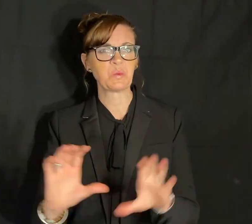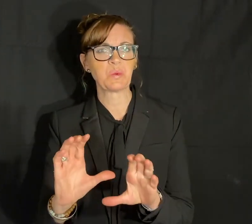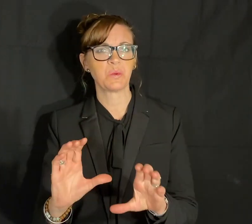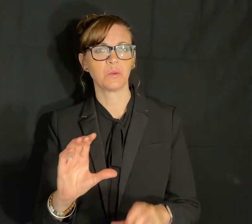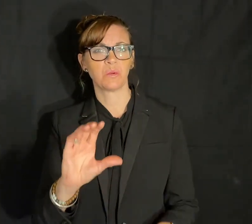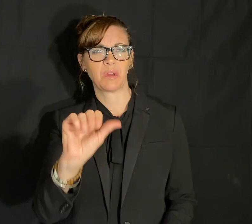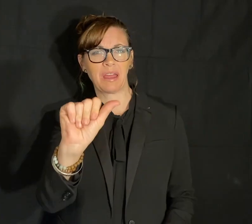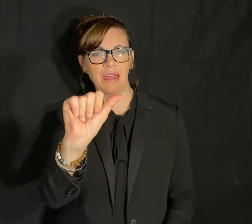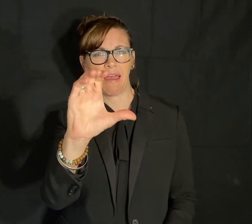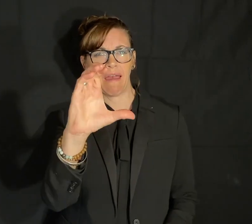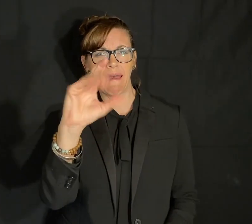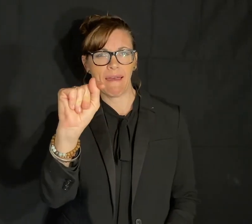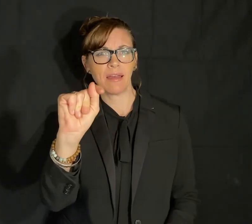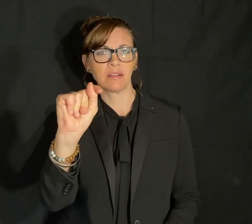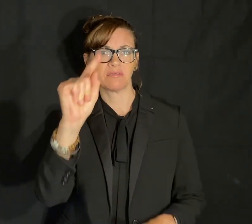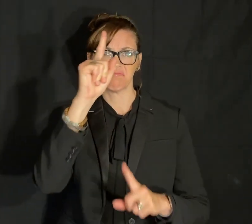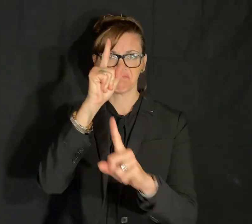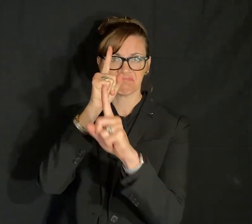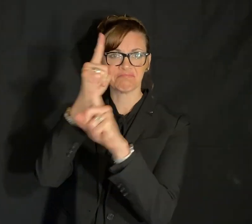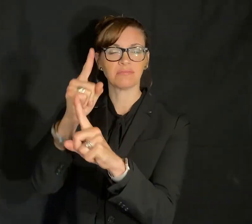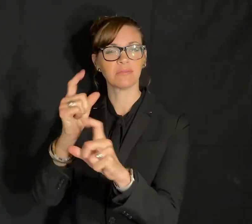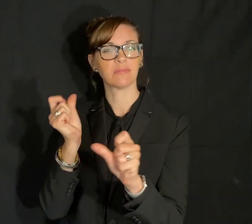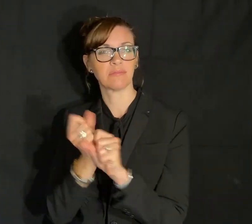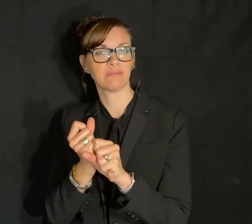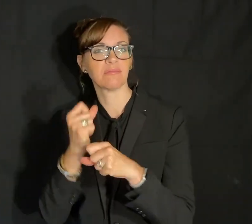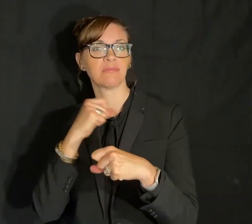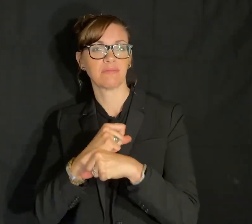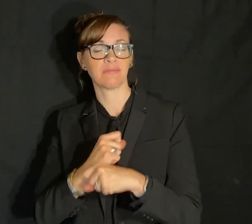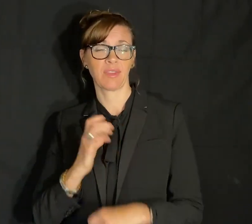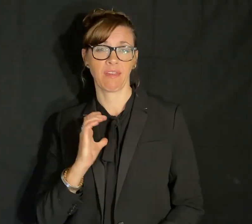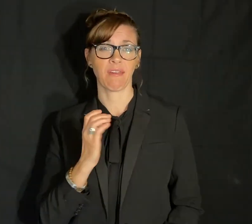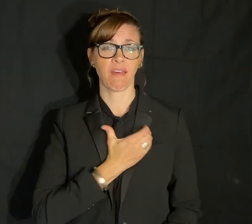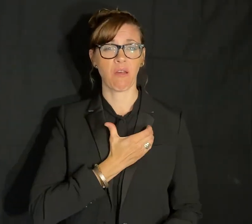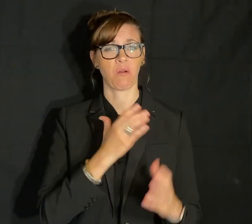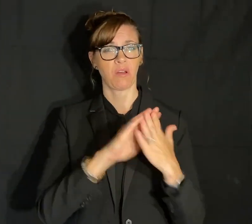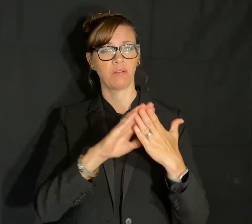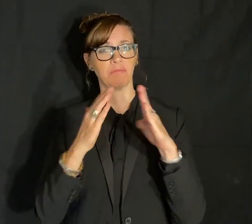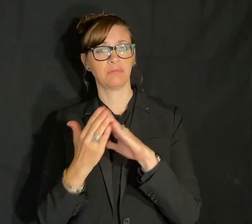and to WORKING TOWARDS CREATING a community and